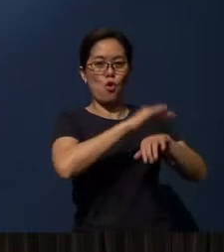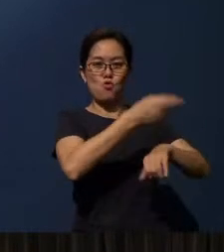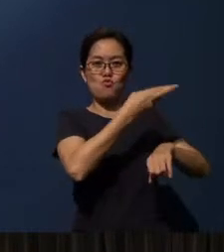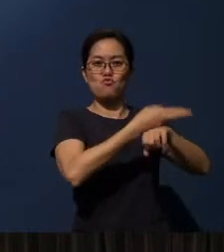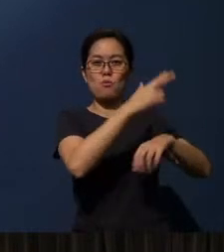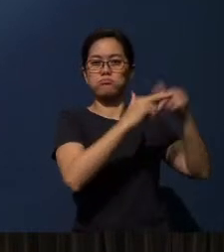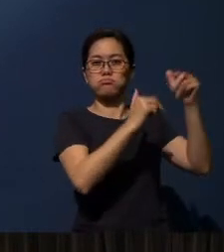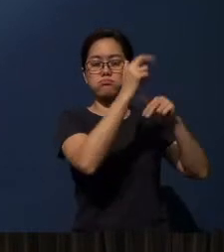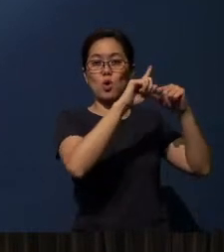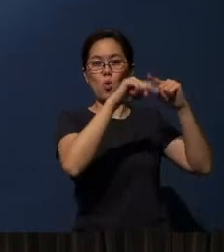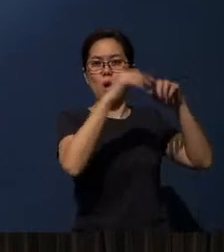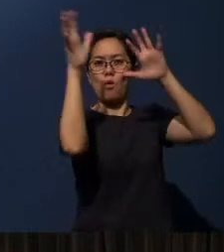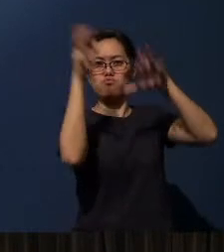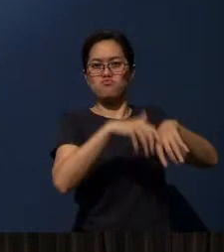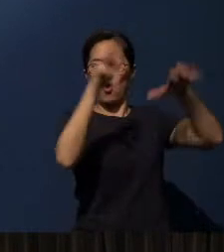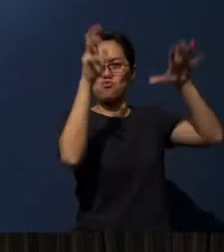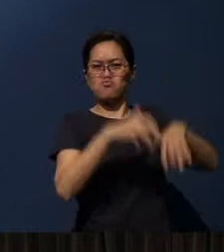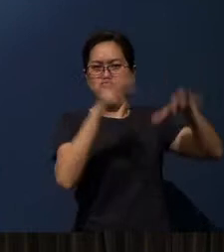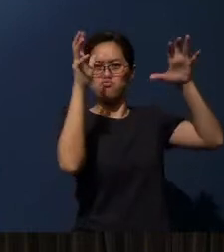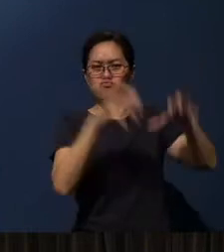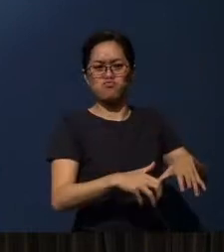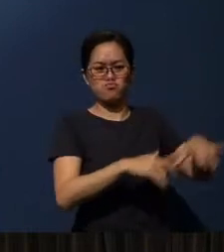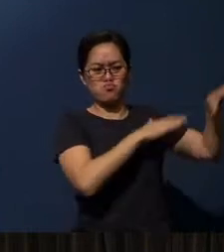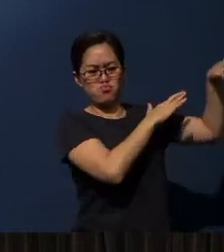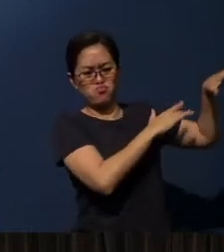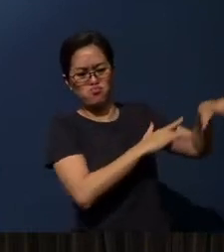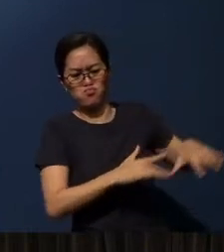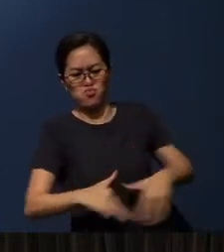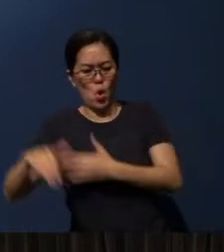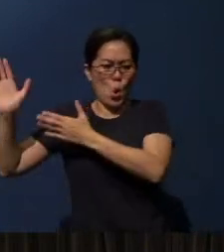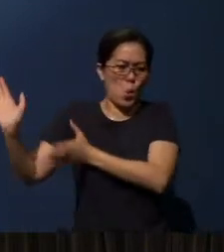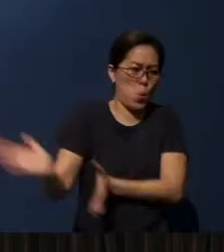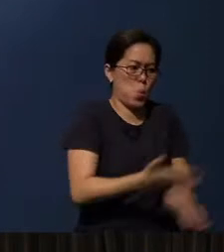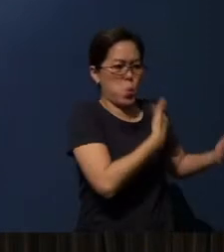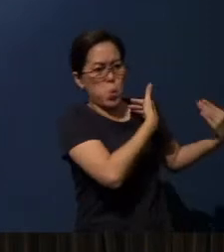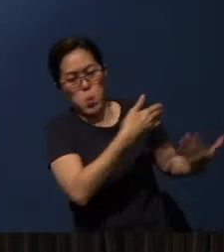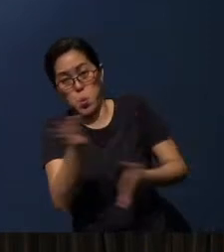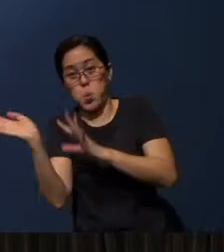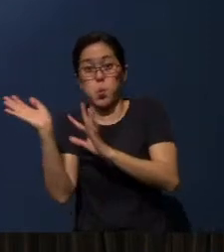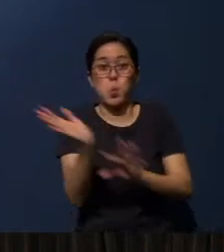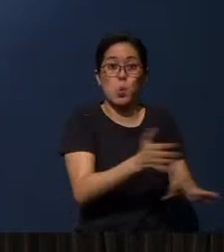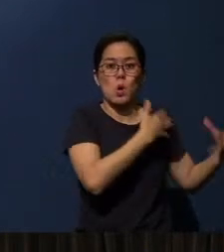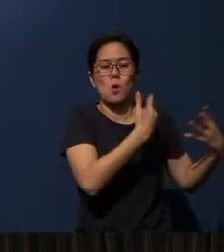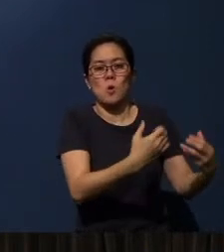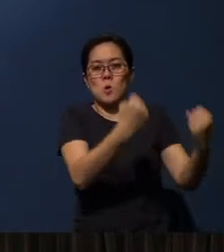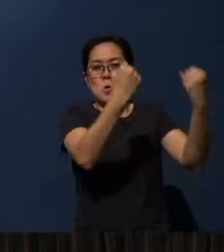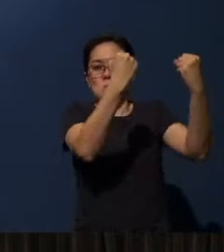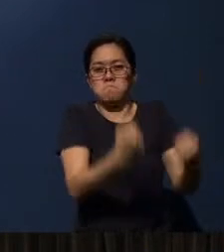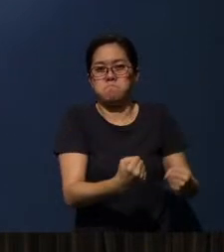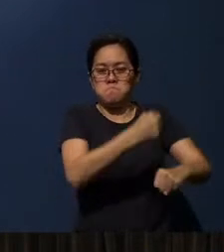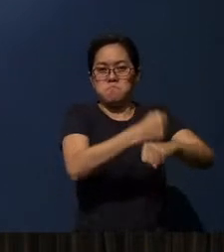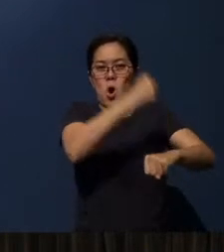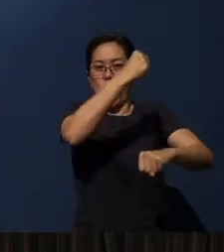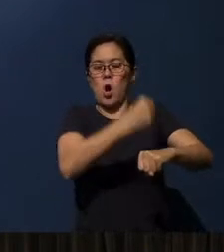And then when the rain came down, when the stream rose and the winds blew and beat against the house, yet it did not fall because it has its foundation